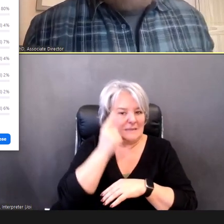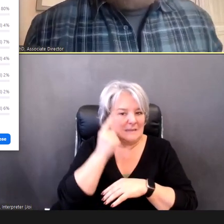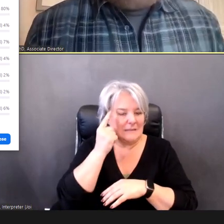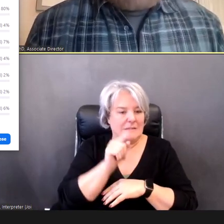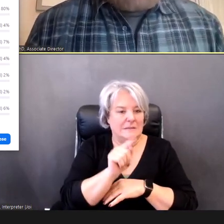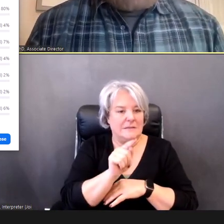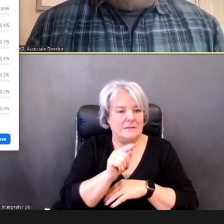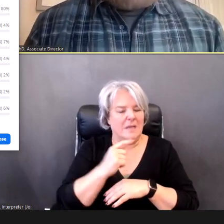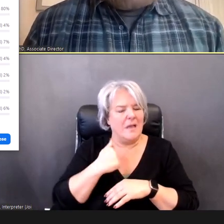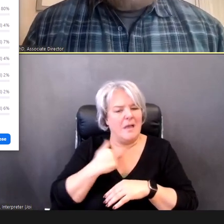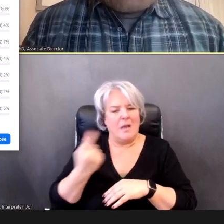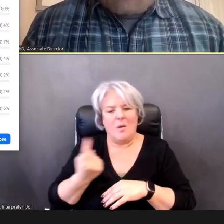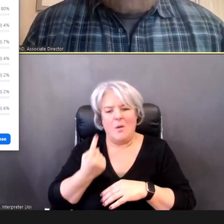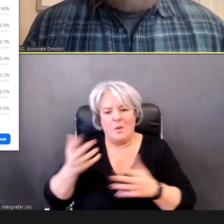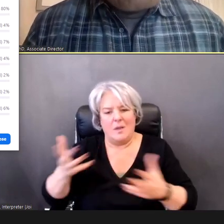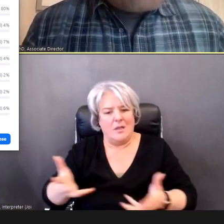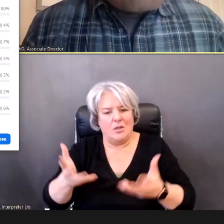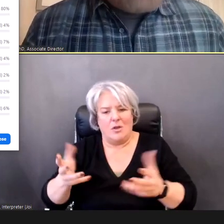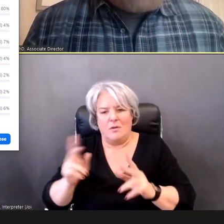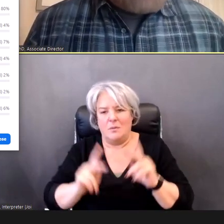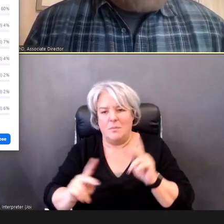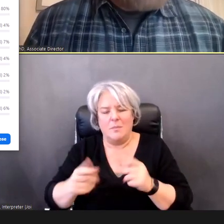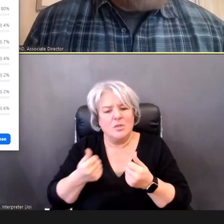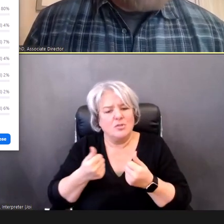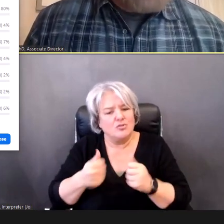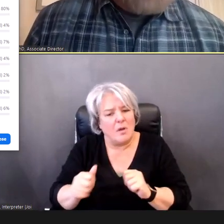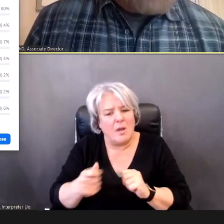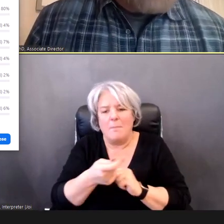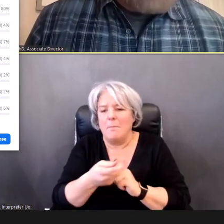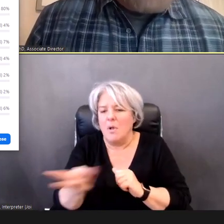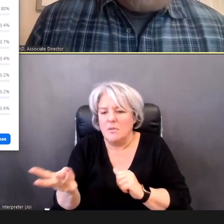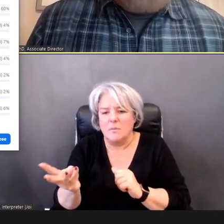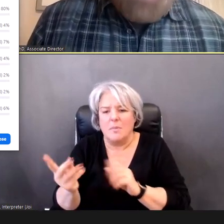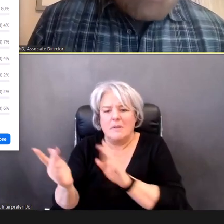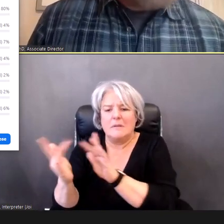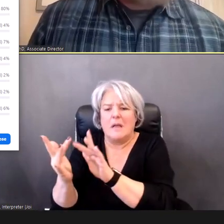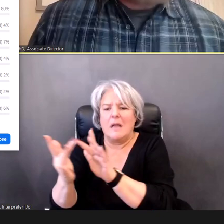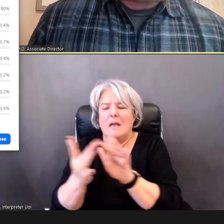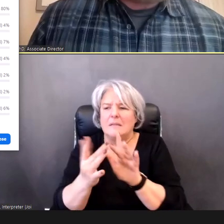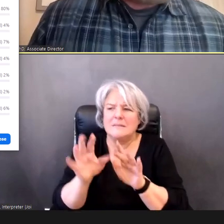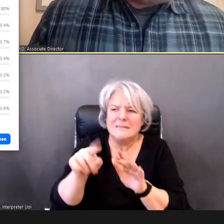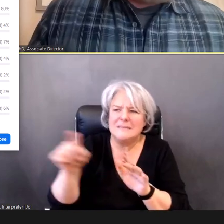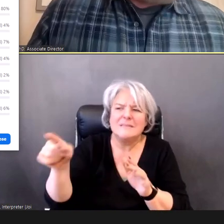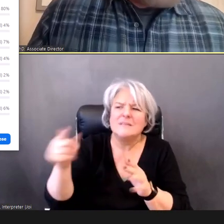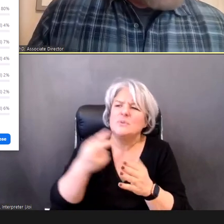multiple people -- -- purpose -- multiple brands of equipment,